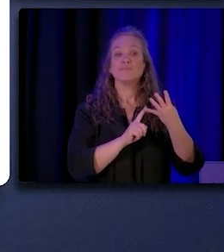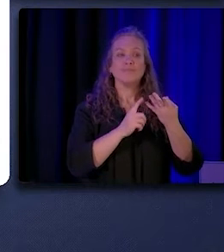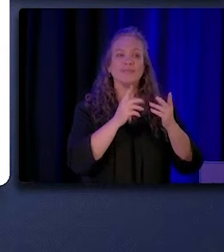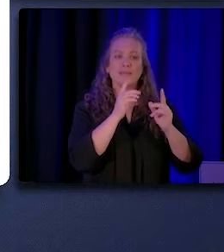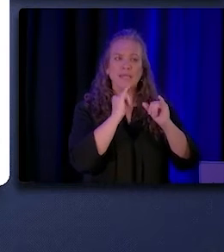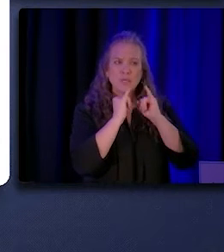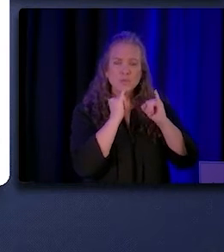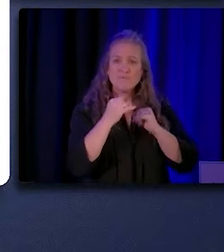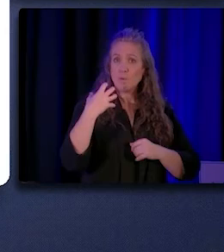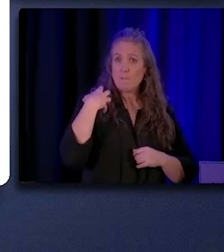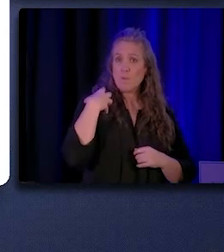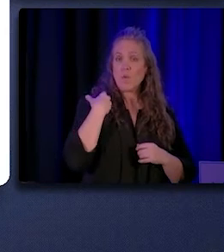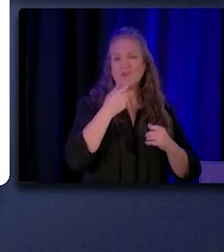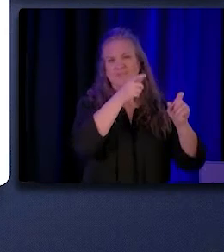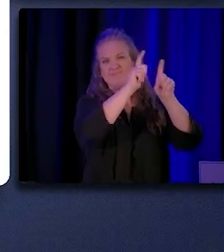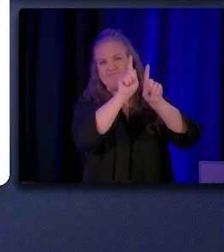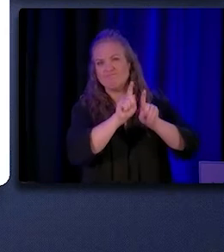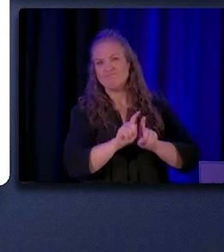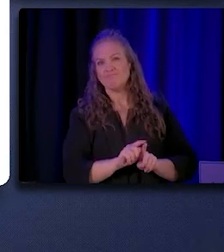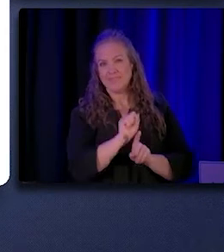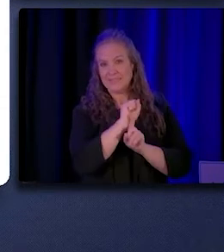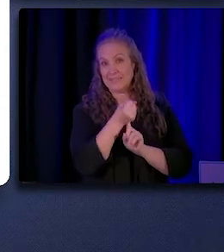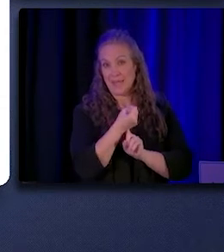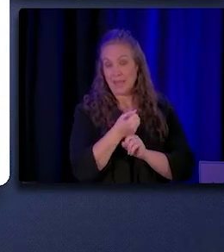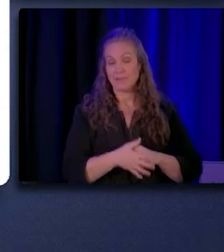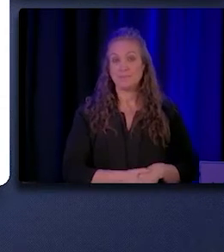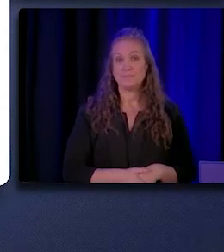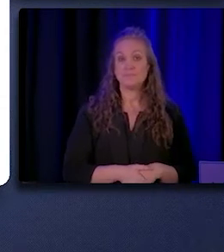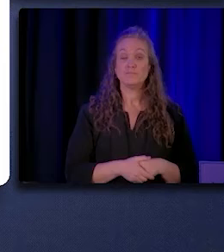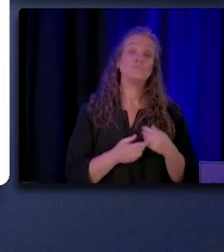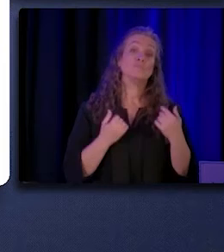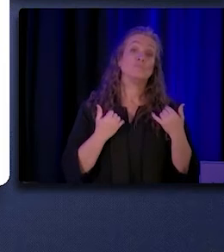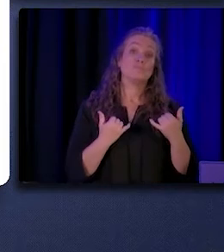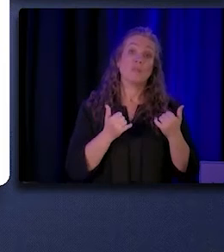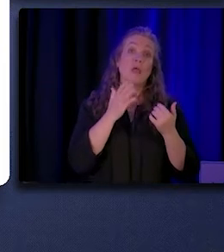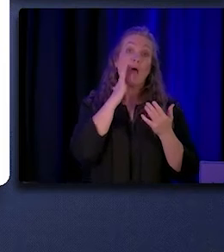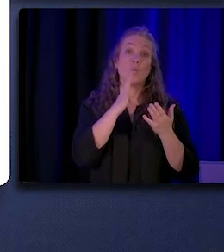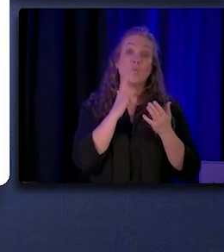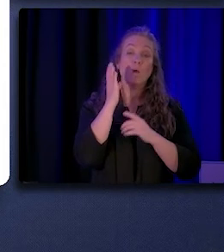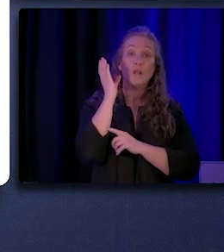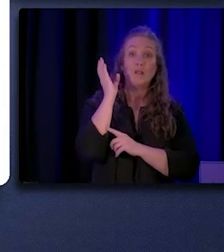in a variety of settings. So today I'll be presenting highlights from all four reports,